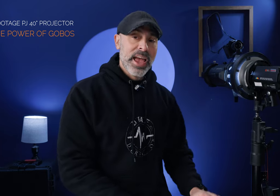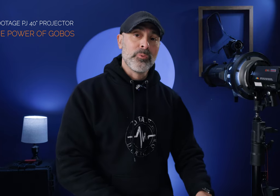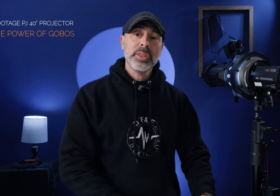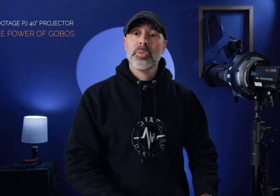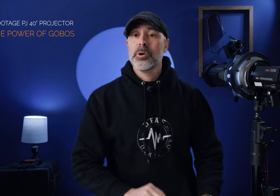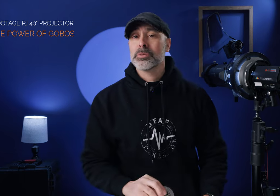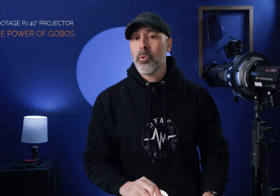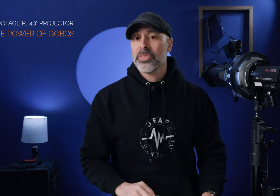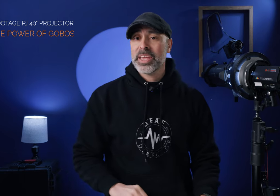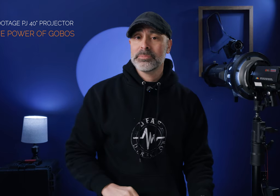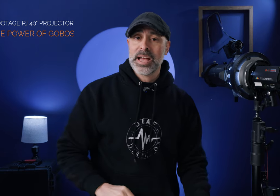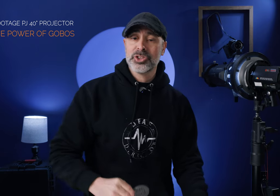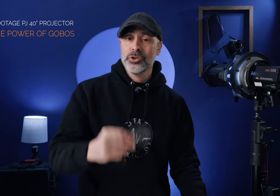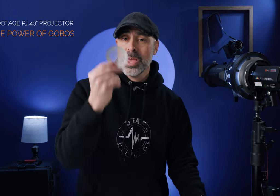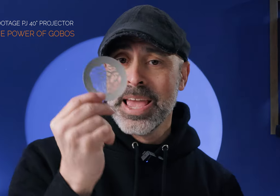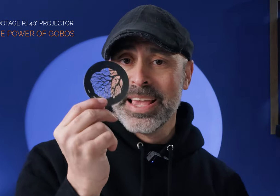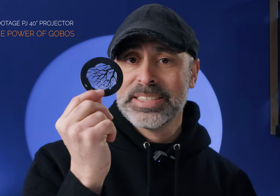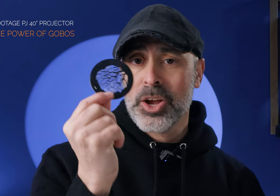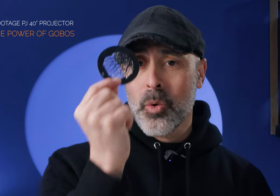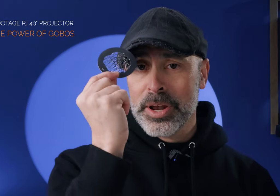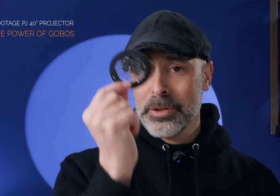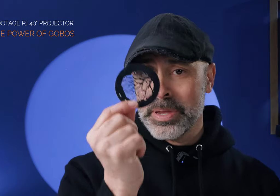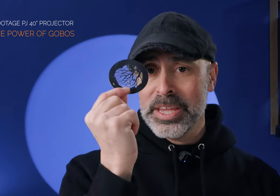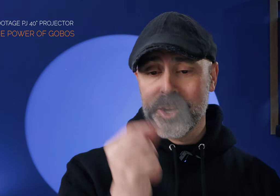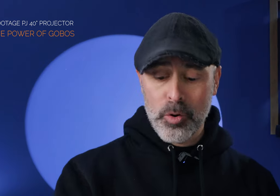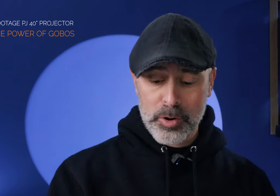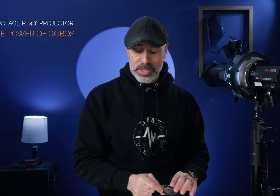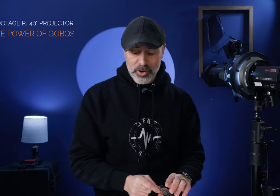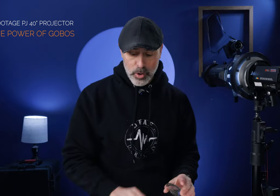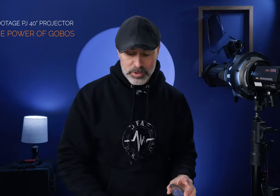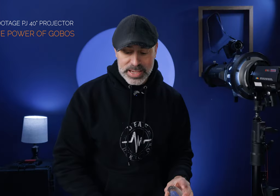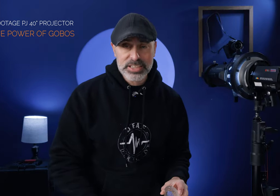and really where the most important thing comes down to is going to be Goos now Goos in case you